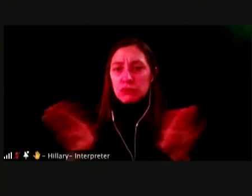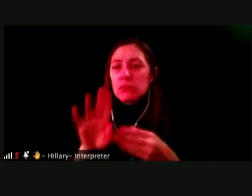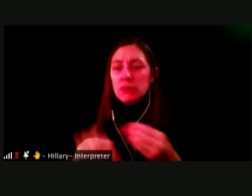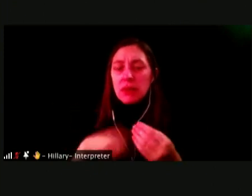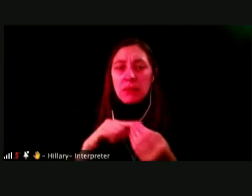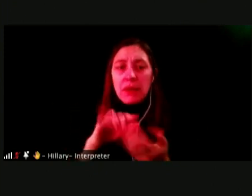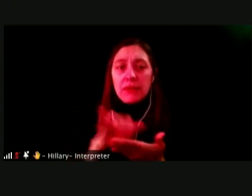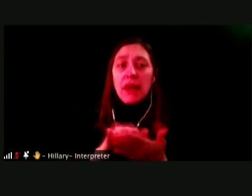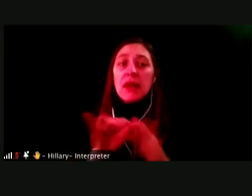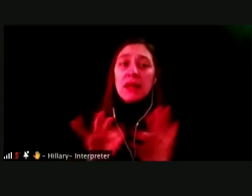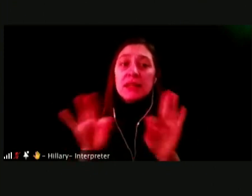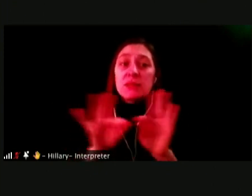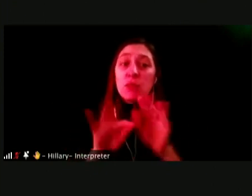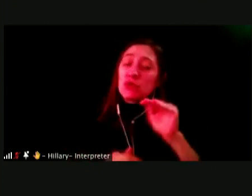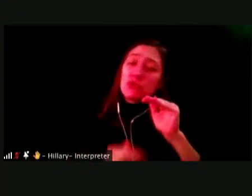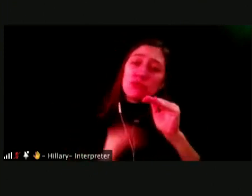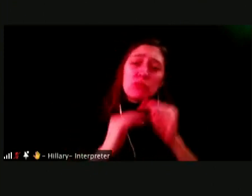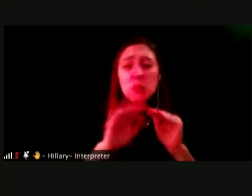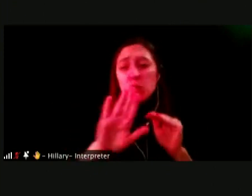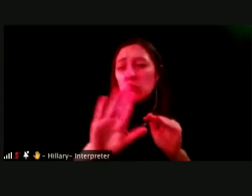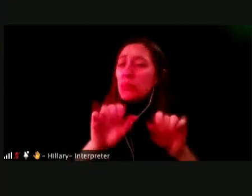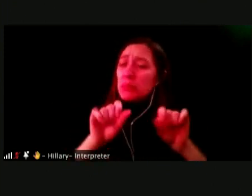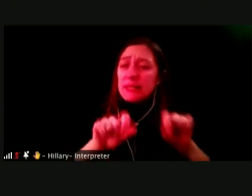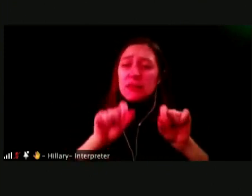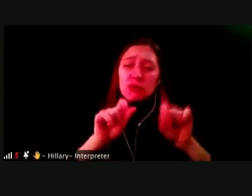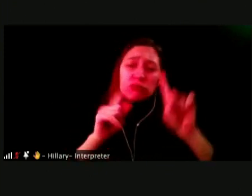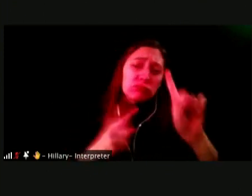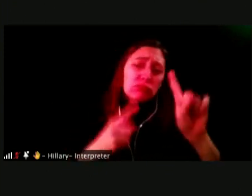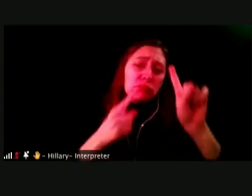AND PEOPLE SHOULD STRIVE TO BE THE BEST AND HEALTHIEST VERSION OF THEMSELVES.